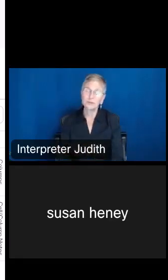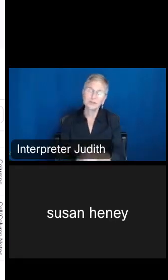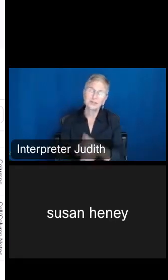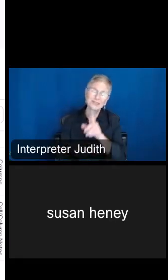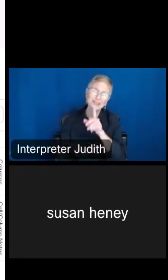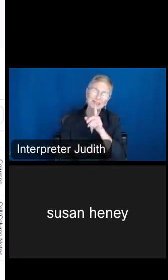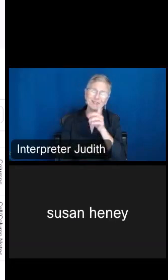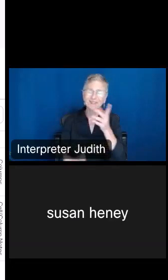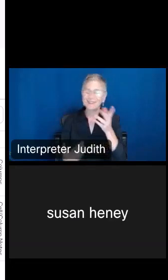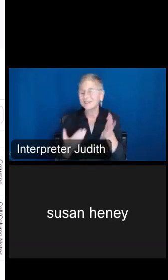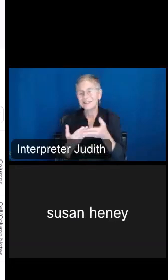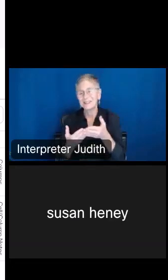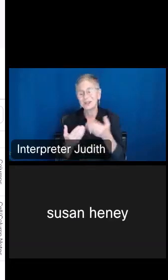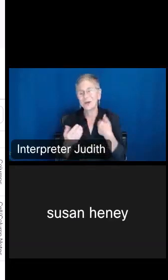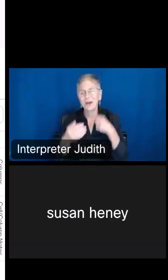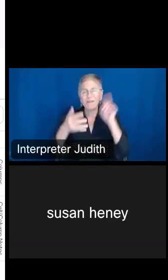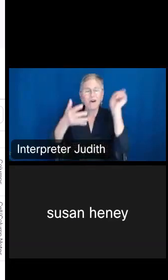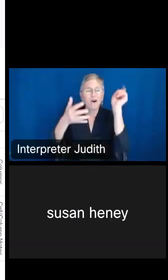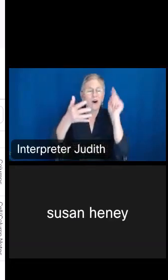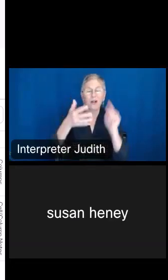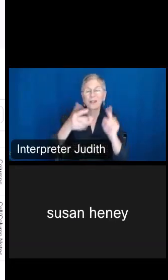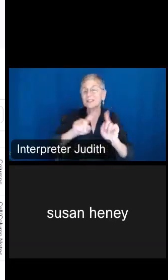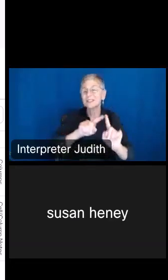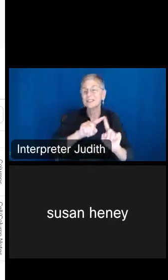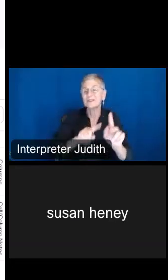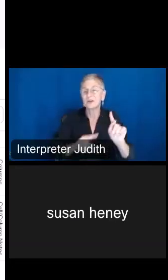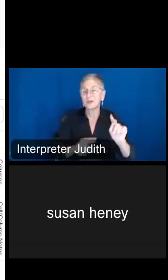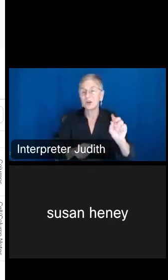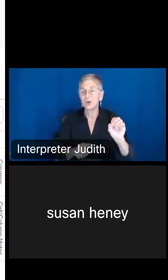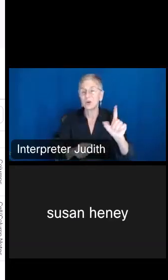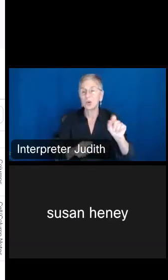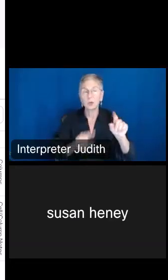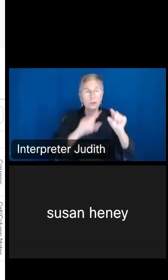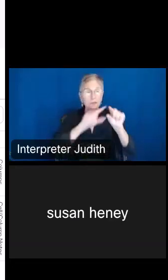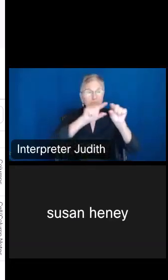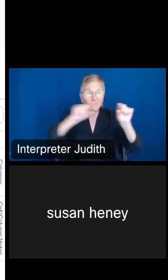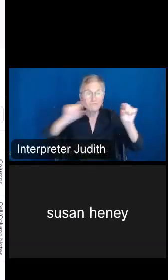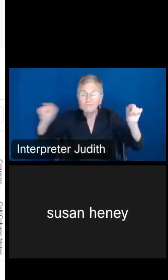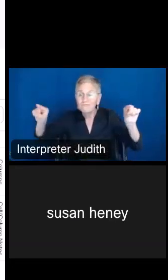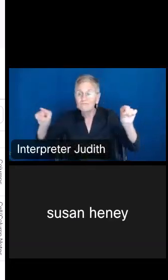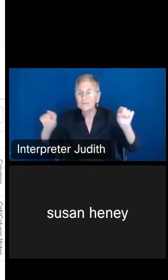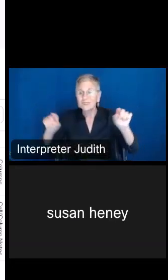You know, you have all these tools in this toolbar. It's very easy to download the data.